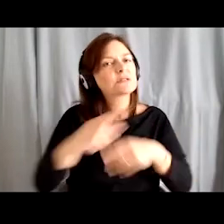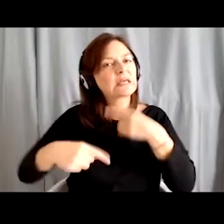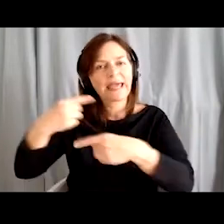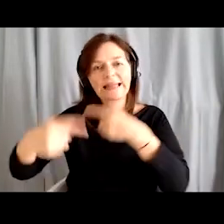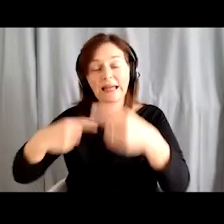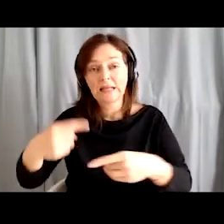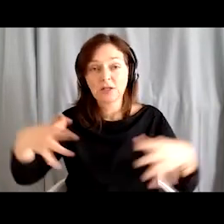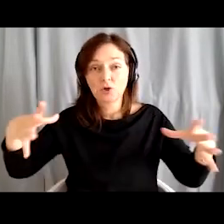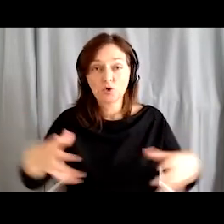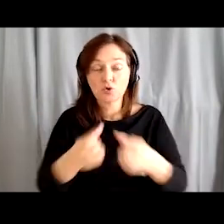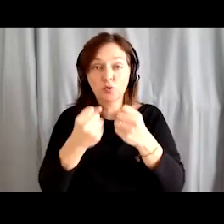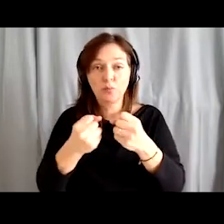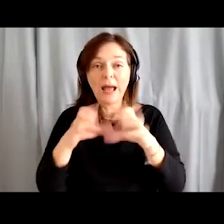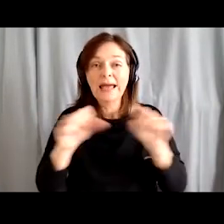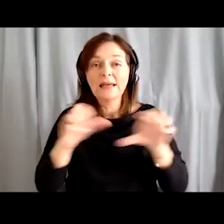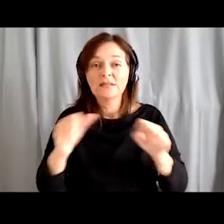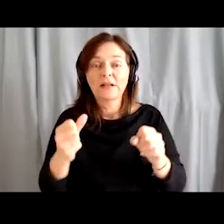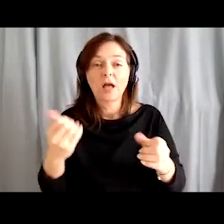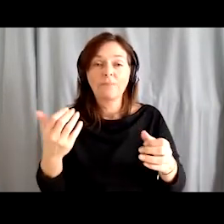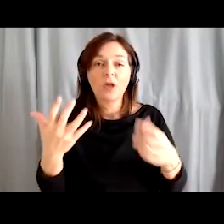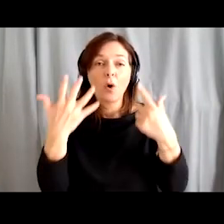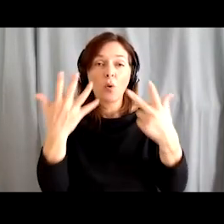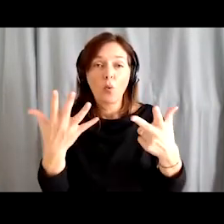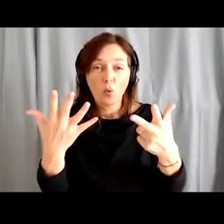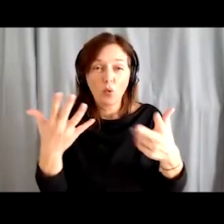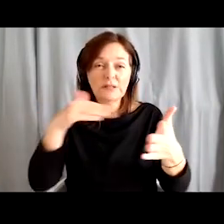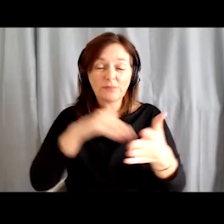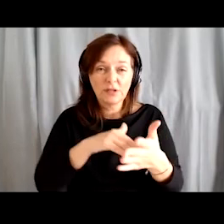8,888 hours of volunteer work together.